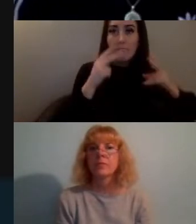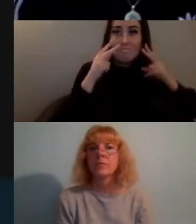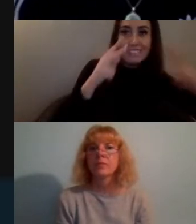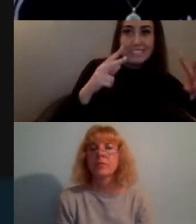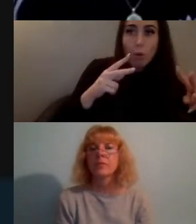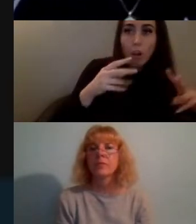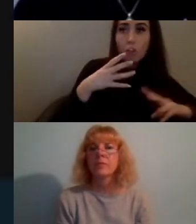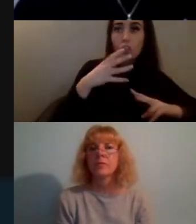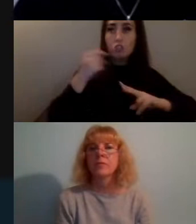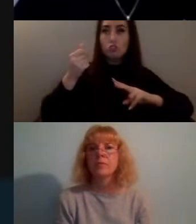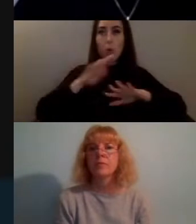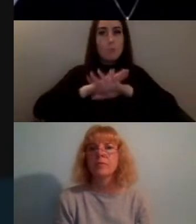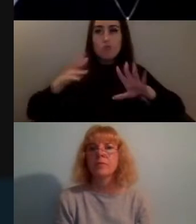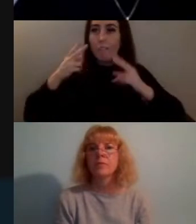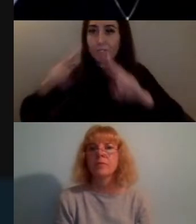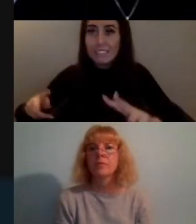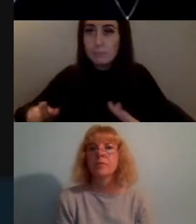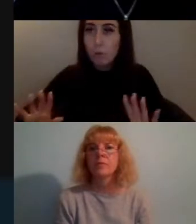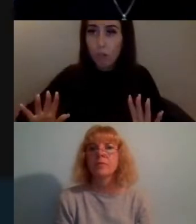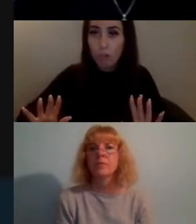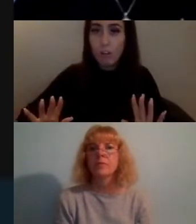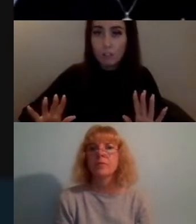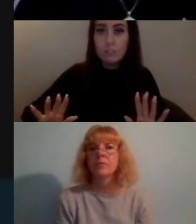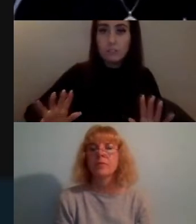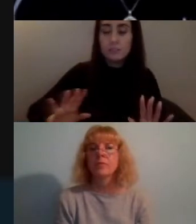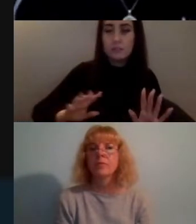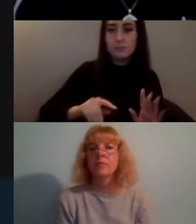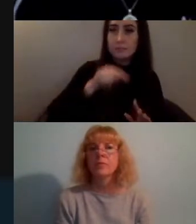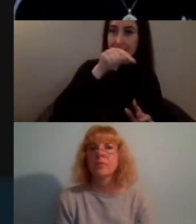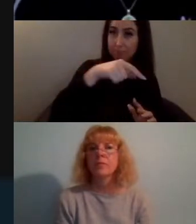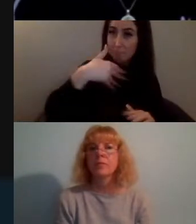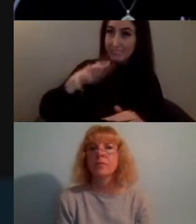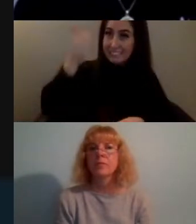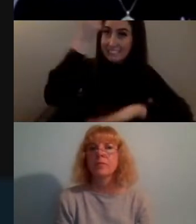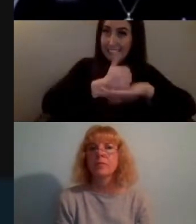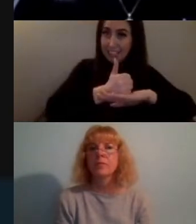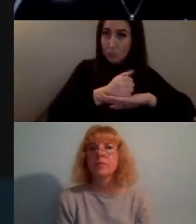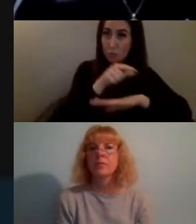of the questions i've been asking myself while setting up this platform have been around access,